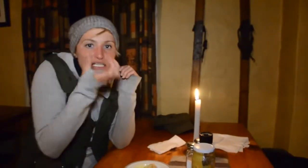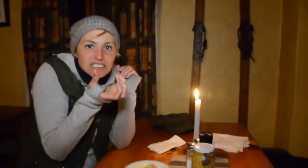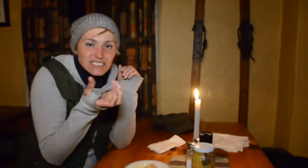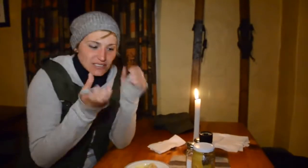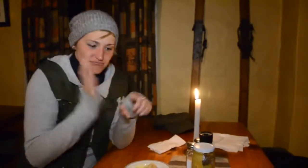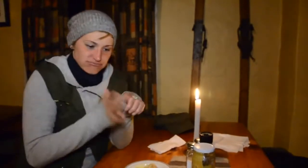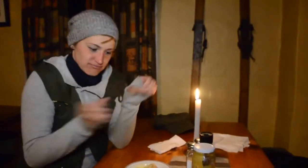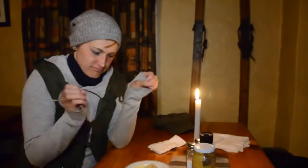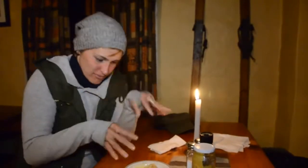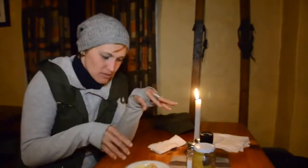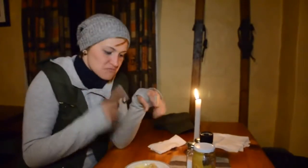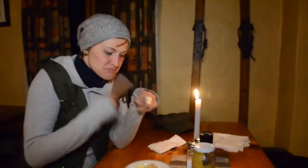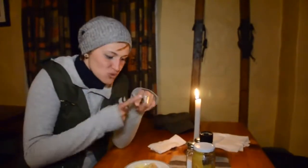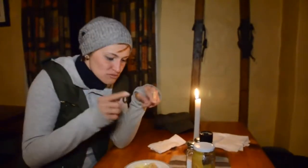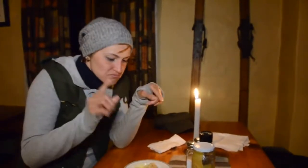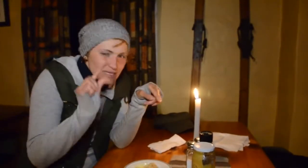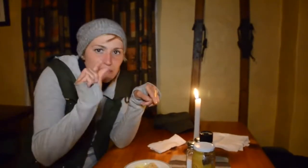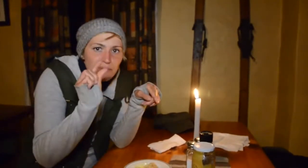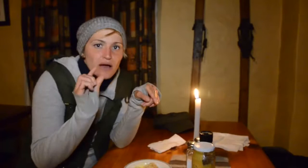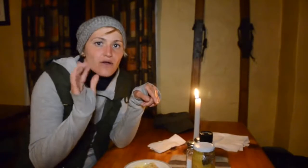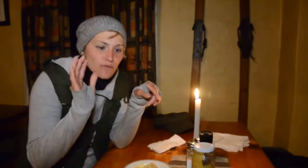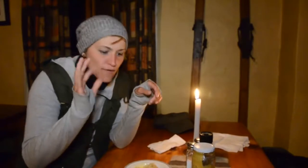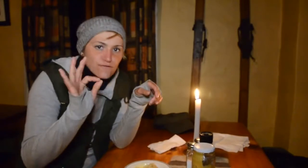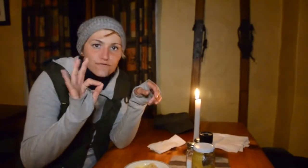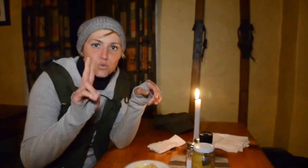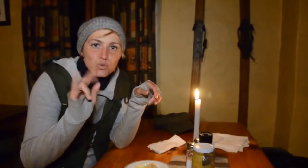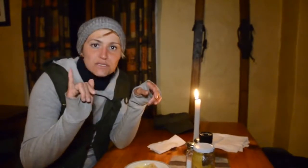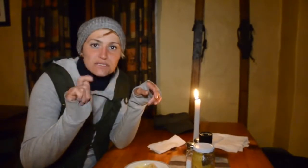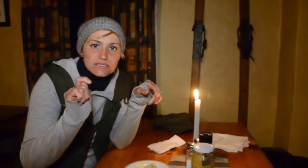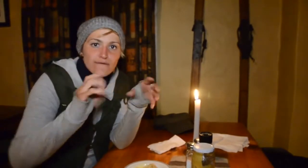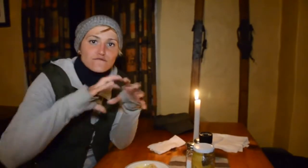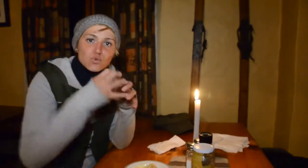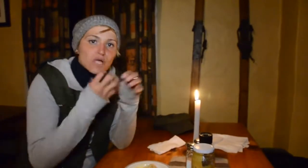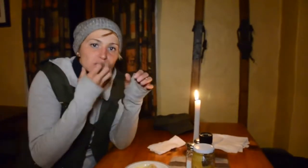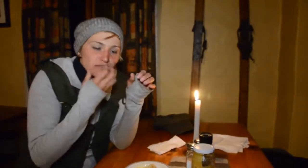buried under an oatmeal crust and topped with